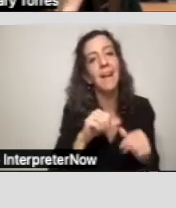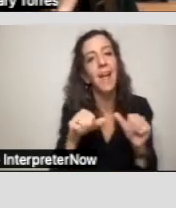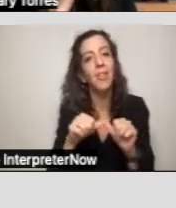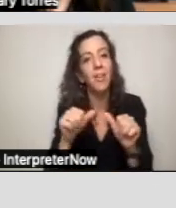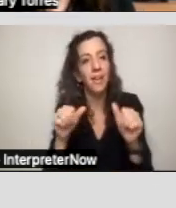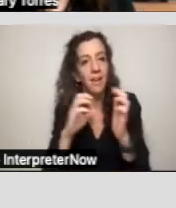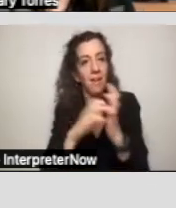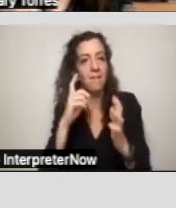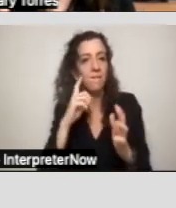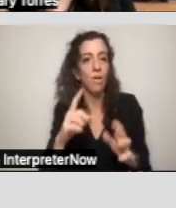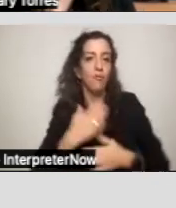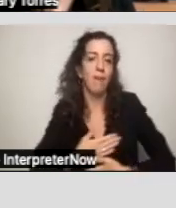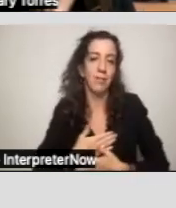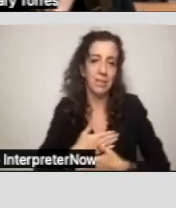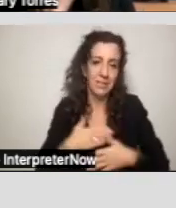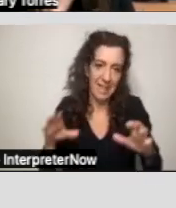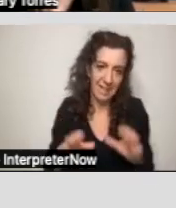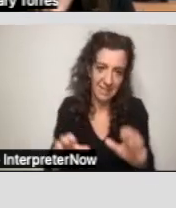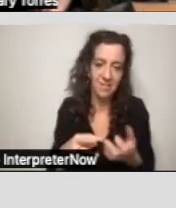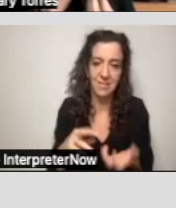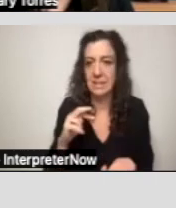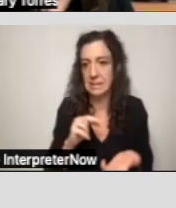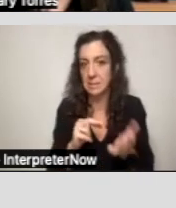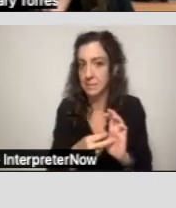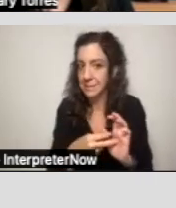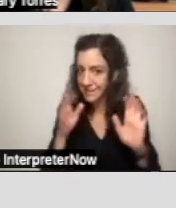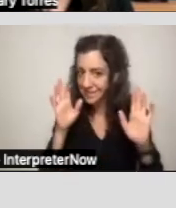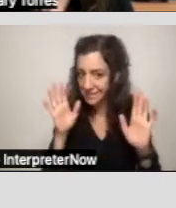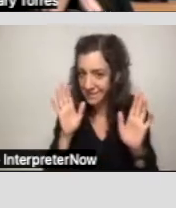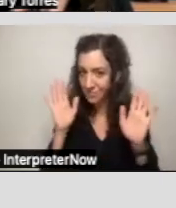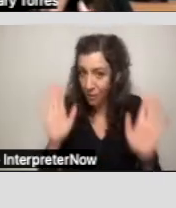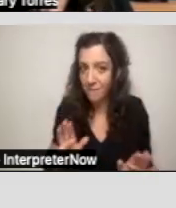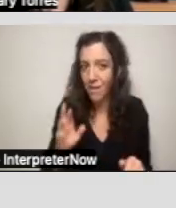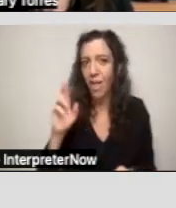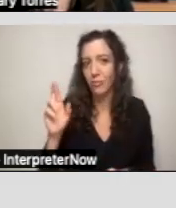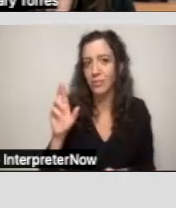So that's also really great that the regional center also provides and it's kind of been